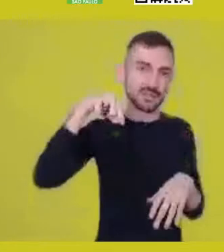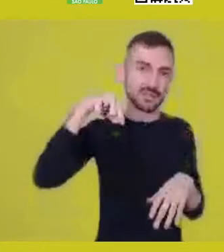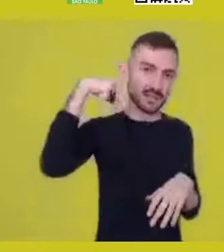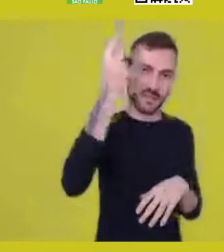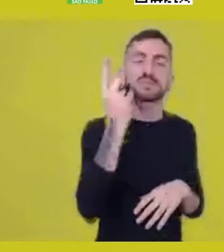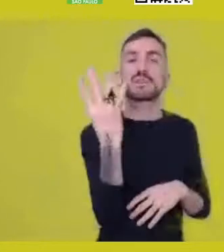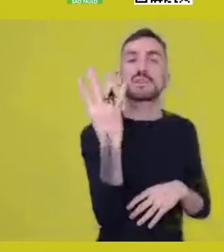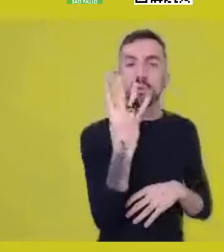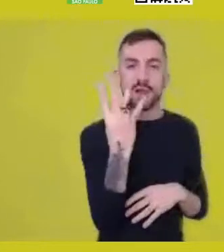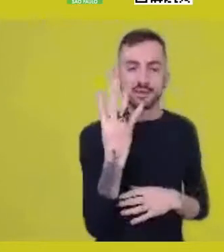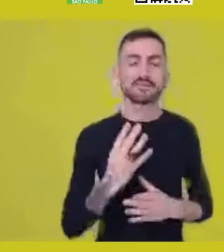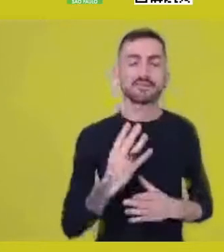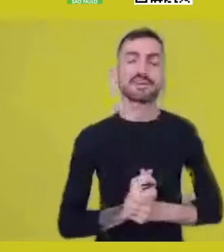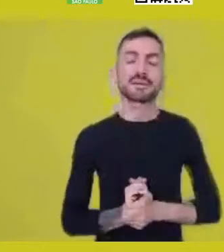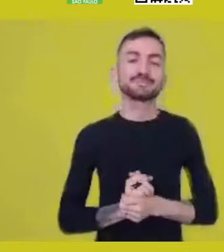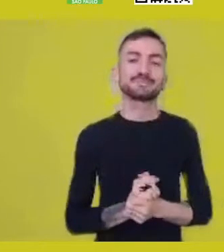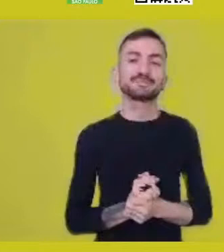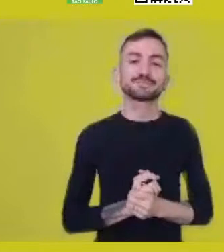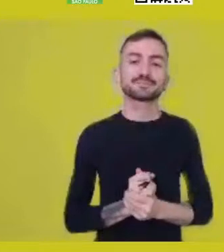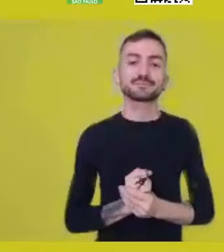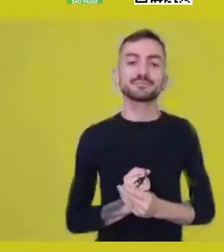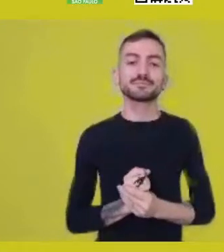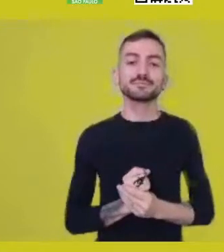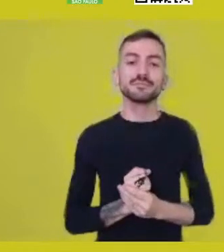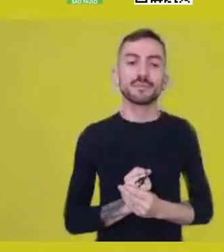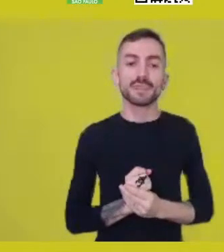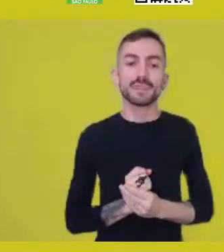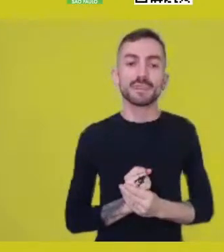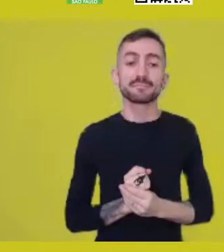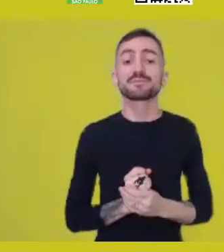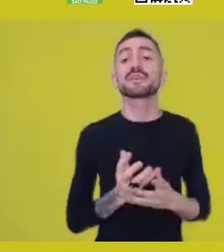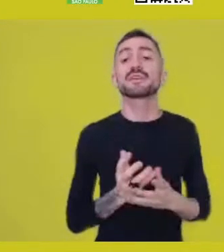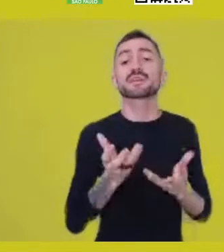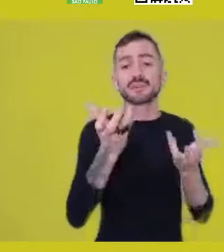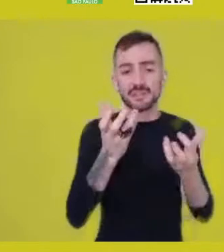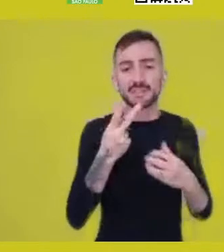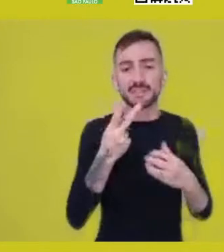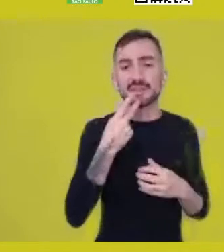I’d like to reaffirm that our intention,